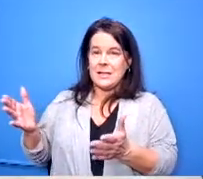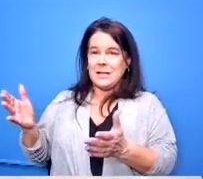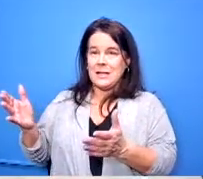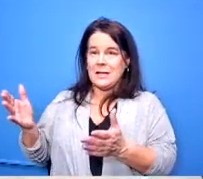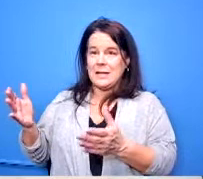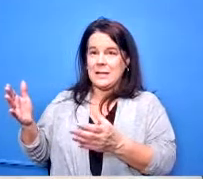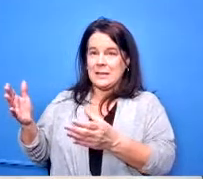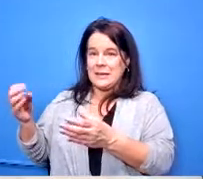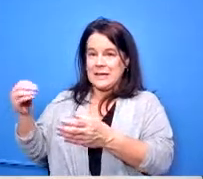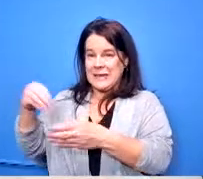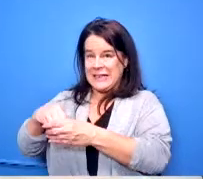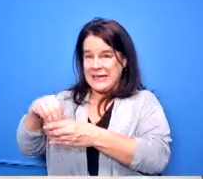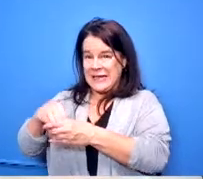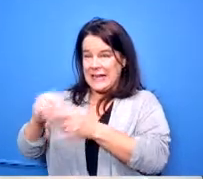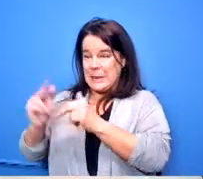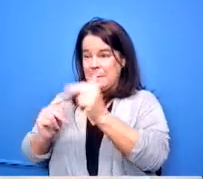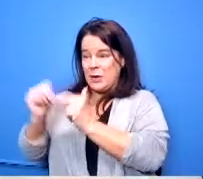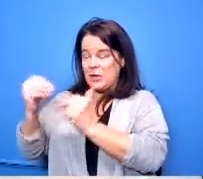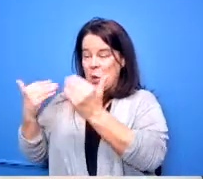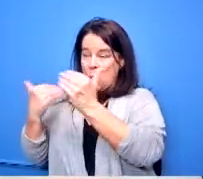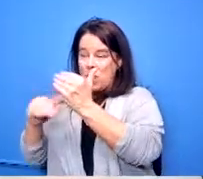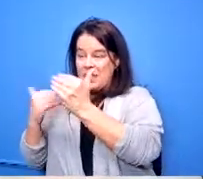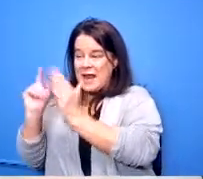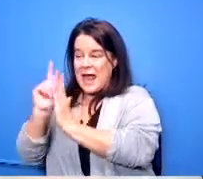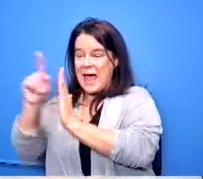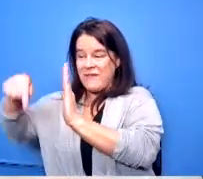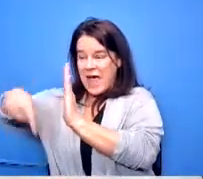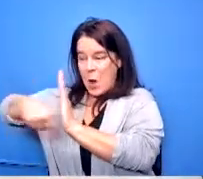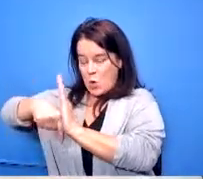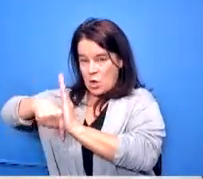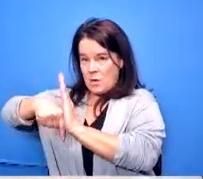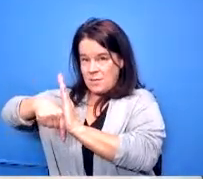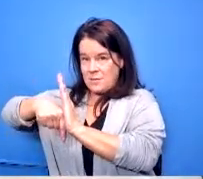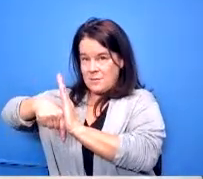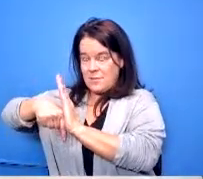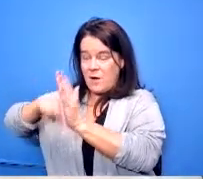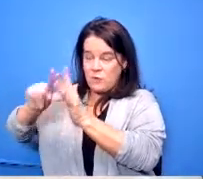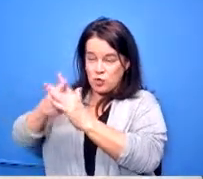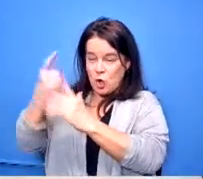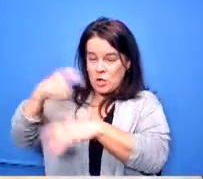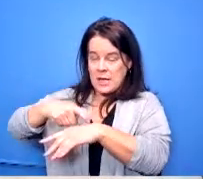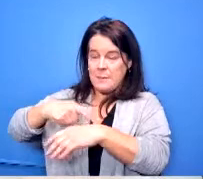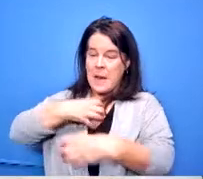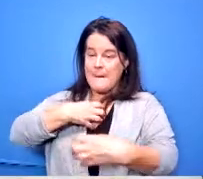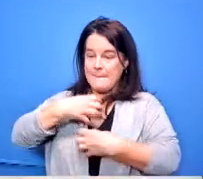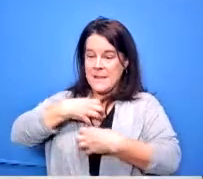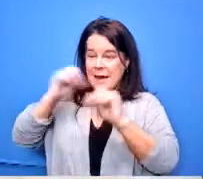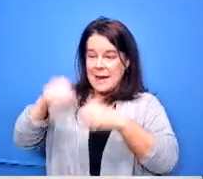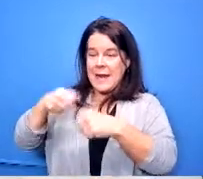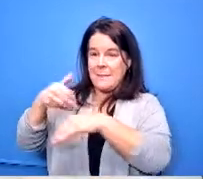start time a complaint can be filed with the ohio department of uh education every complaint that's